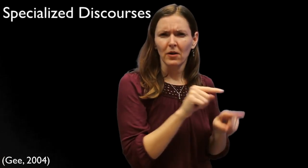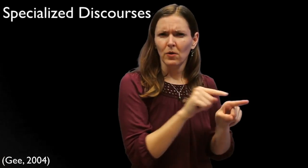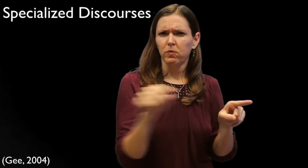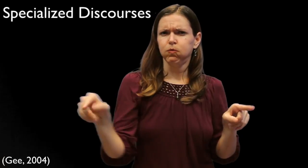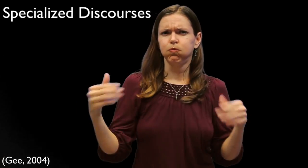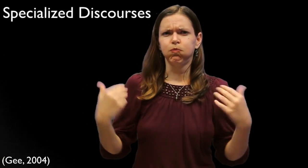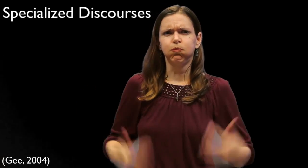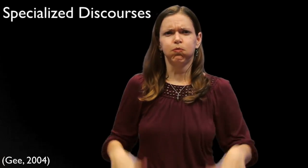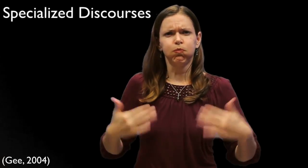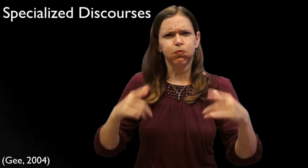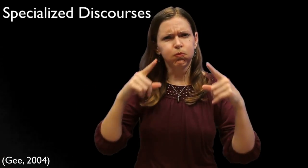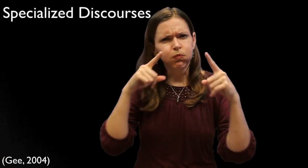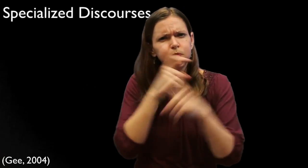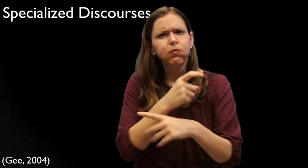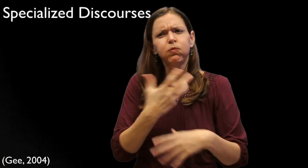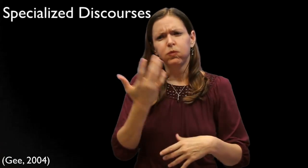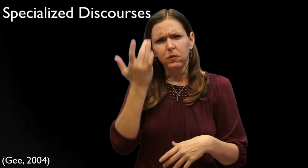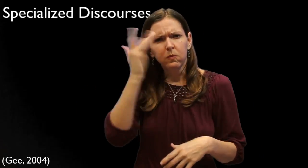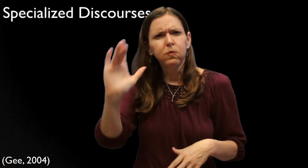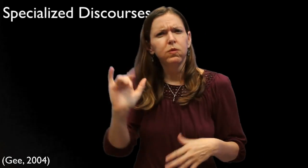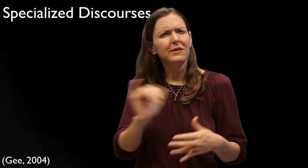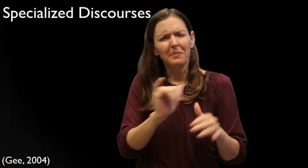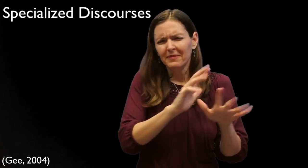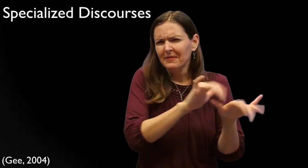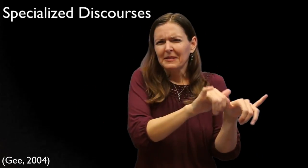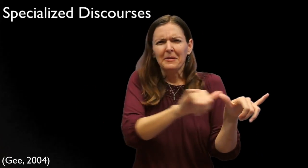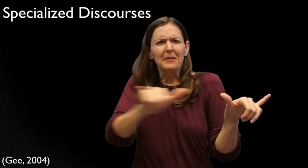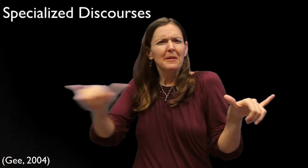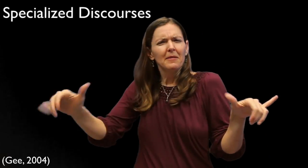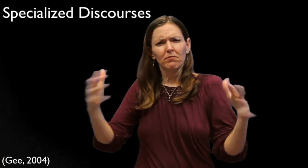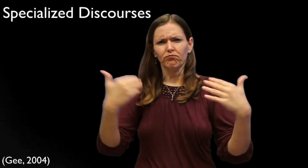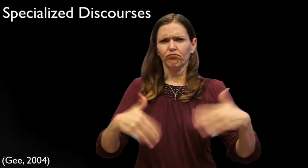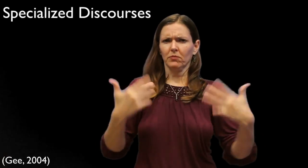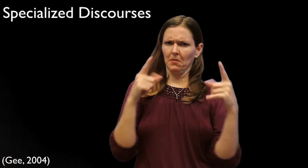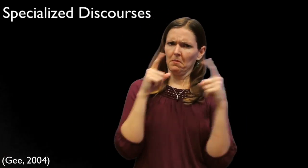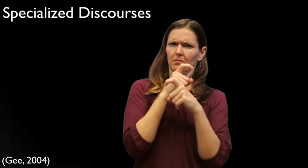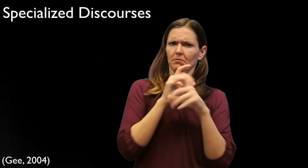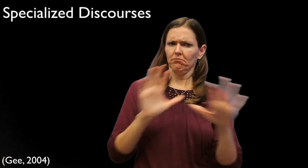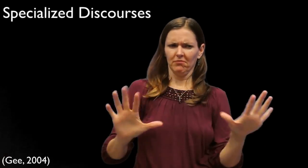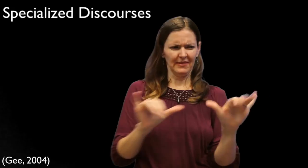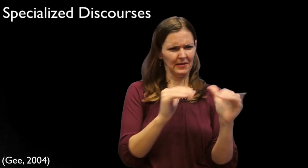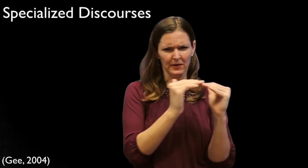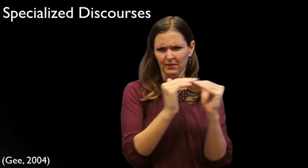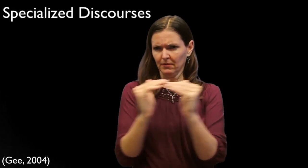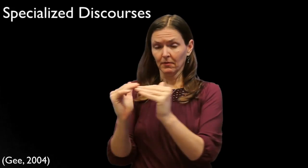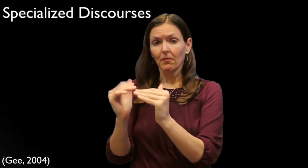All specialized discourses are equally complex and ingenious.